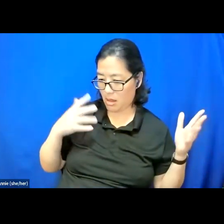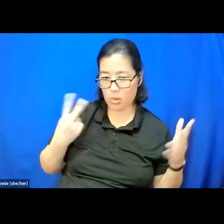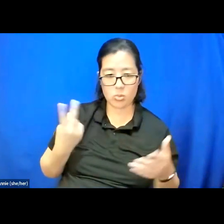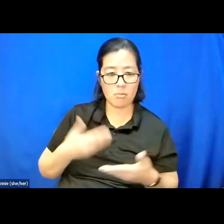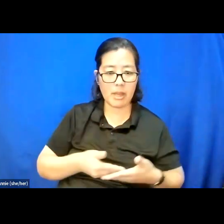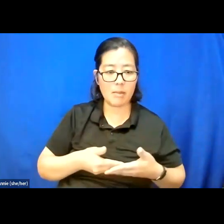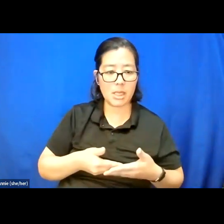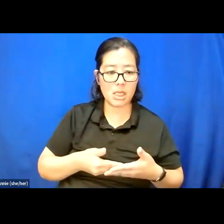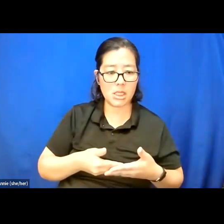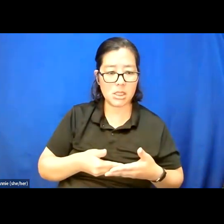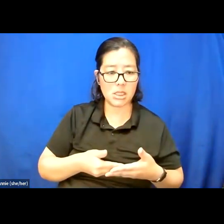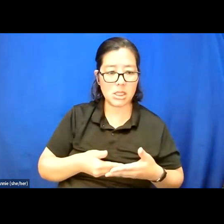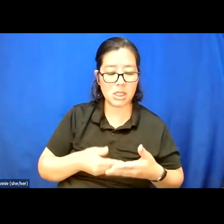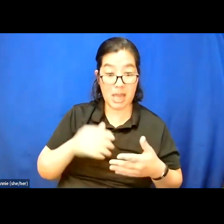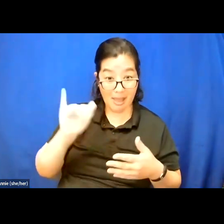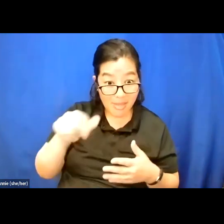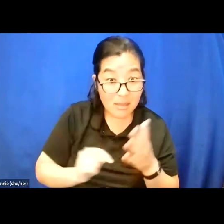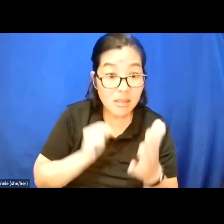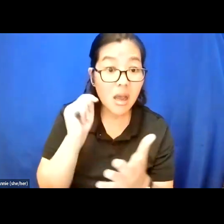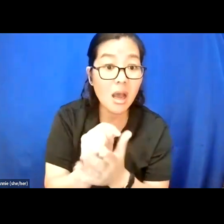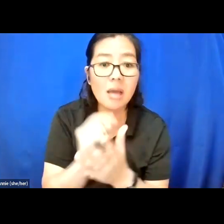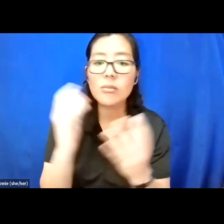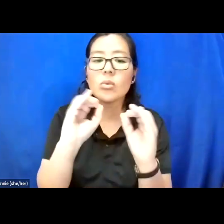And at that time, I had no other home of my own.